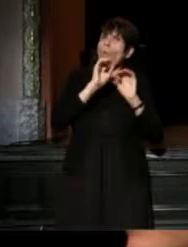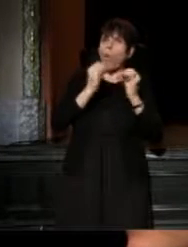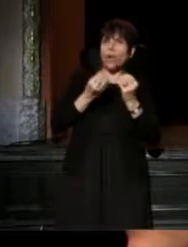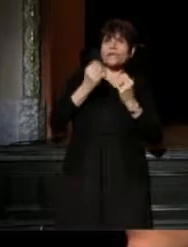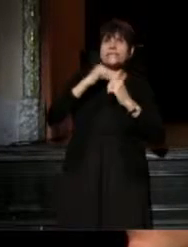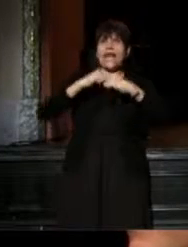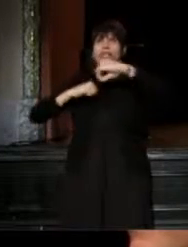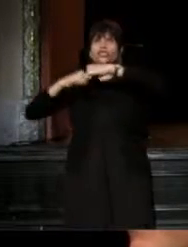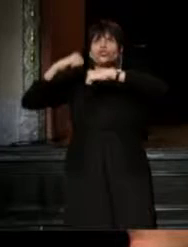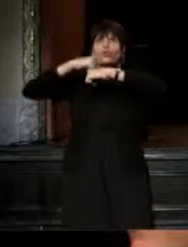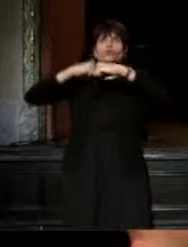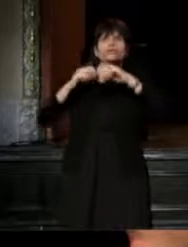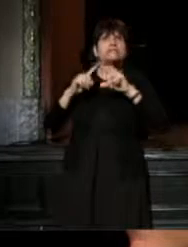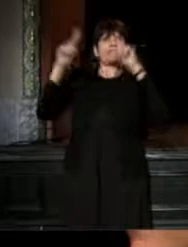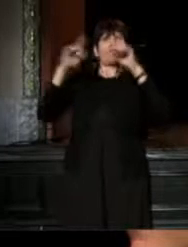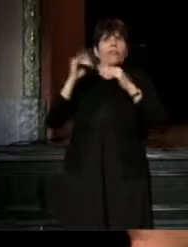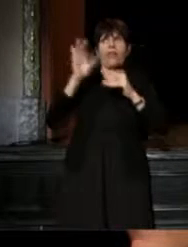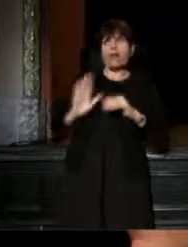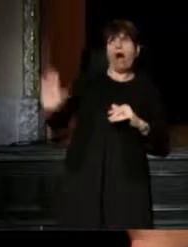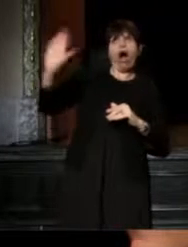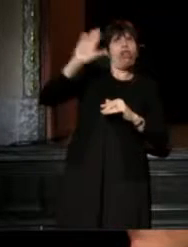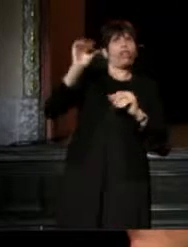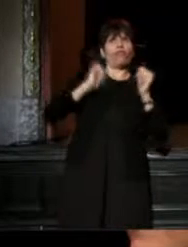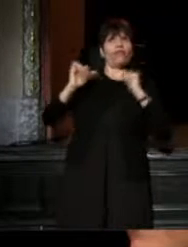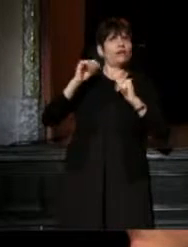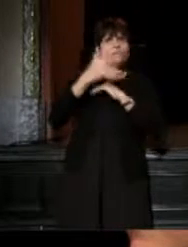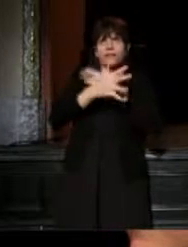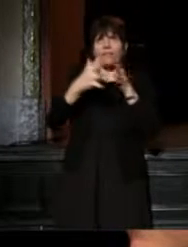Talking about making his rounds,